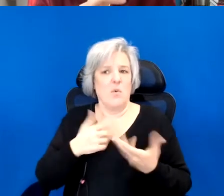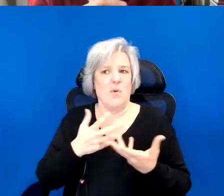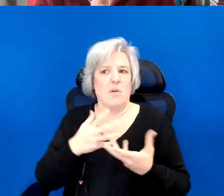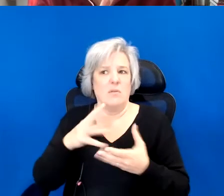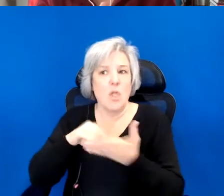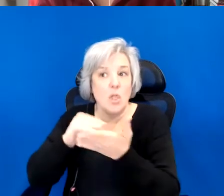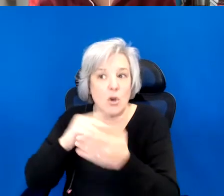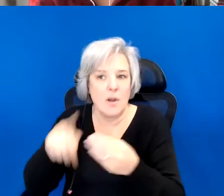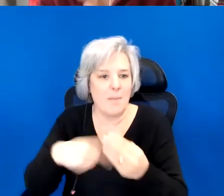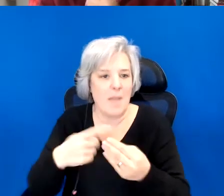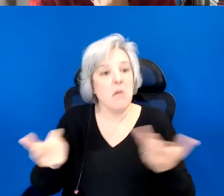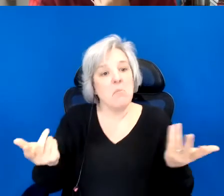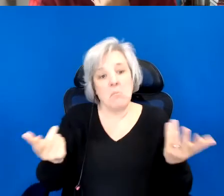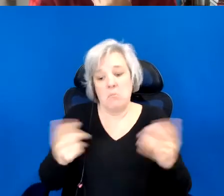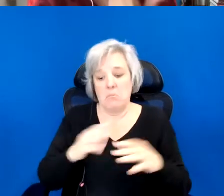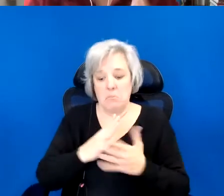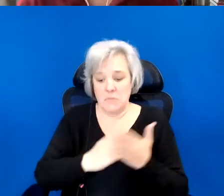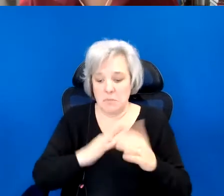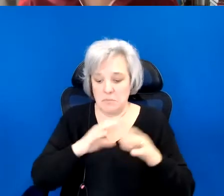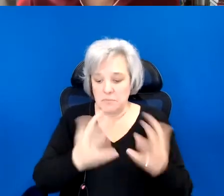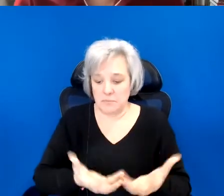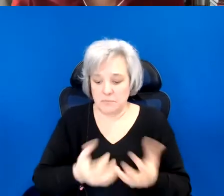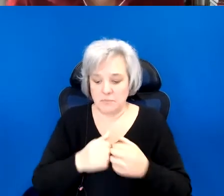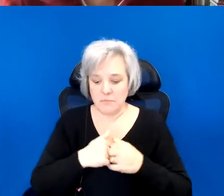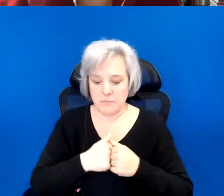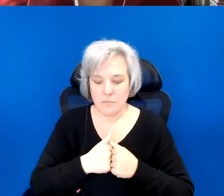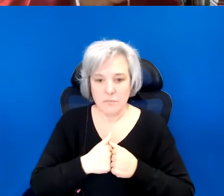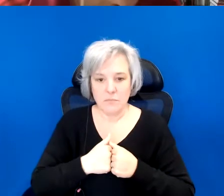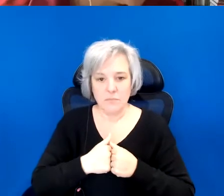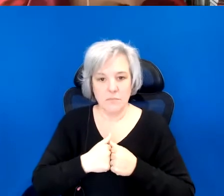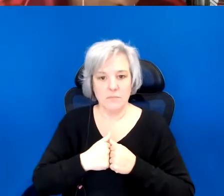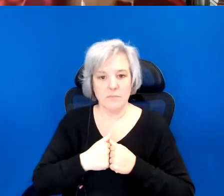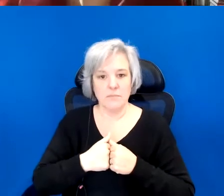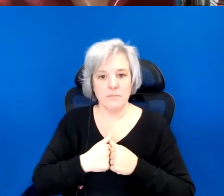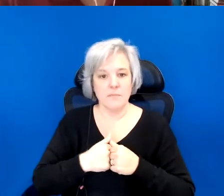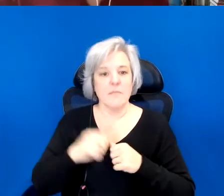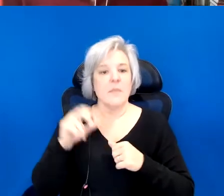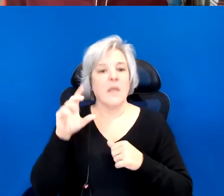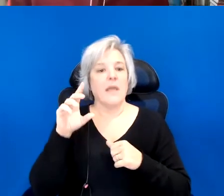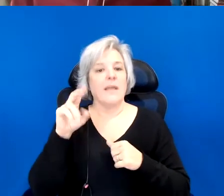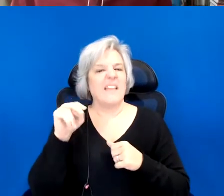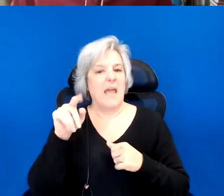Natalie. >> Well, I mean, I feel like you are also